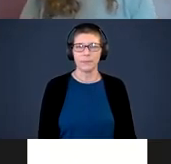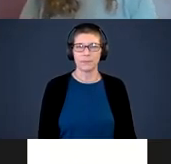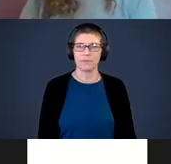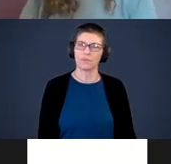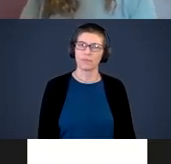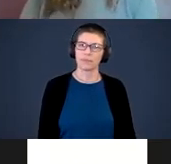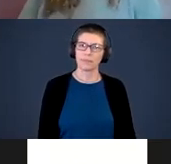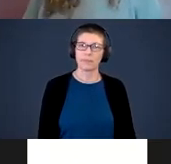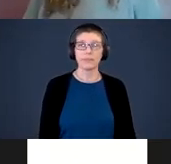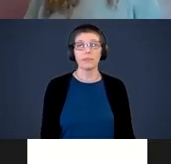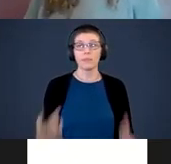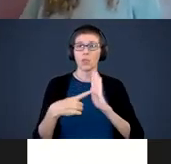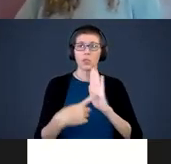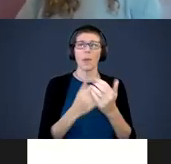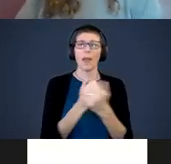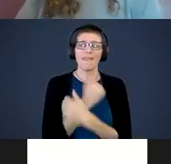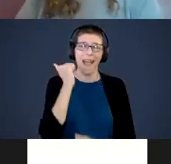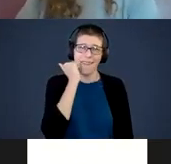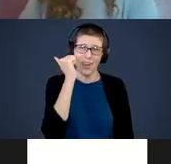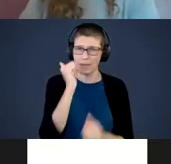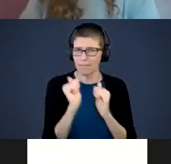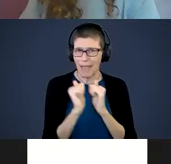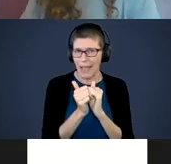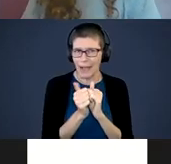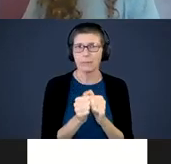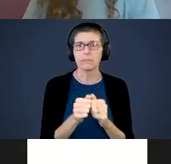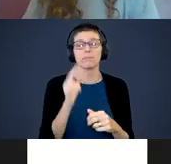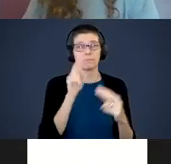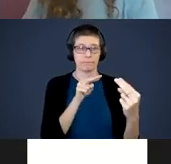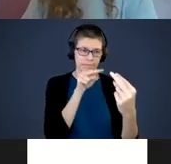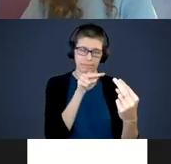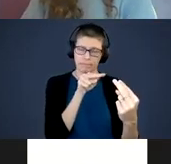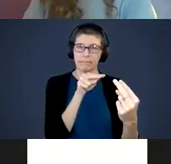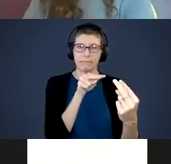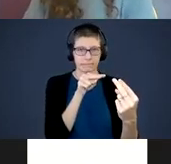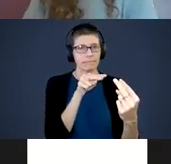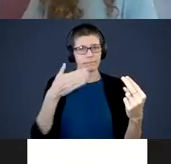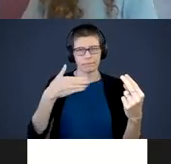Showing Love Every day. How do we do it?. Making eye contact with your baby, all day, throughout